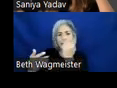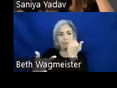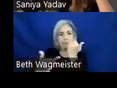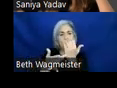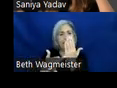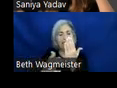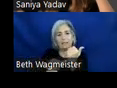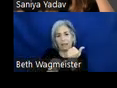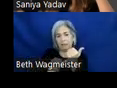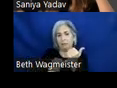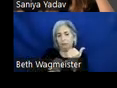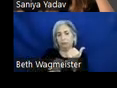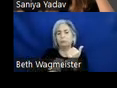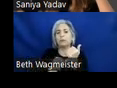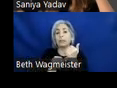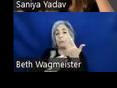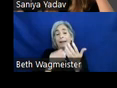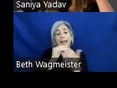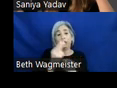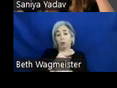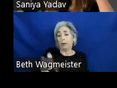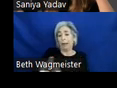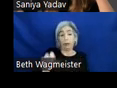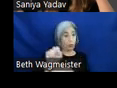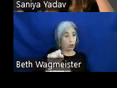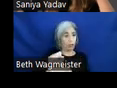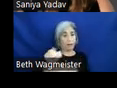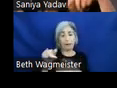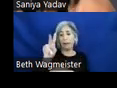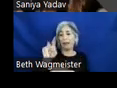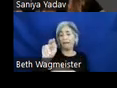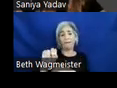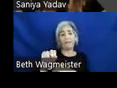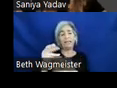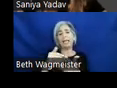Although he may not use a mouse at work, Ivan may have an adaptive mouse that he uses at home.